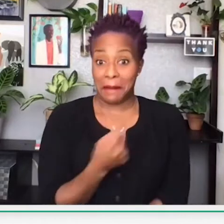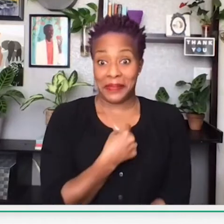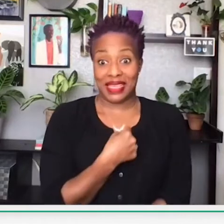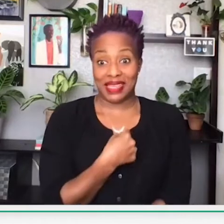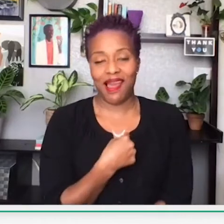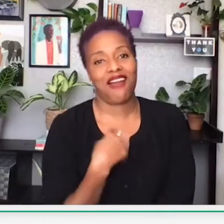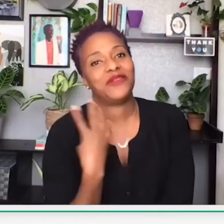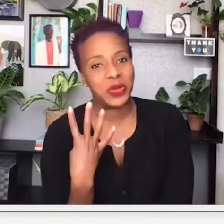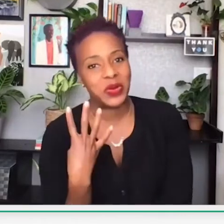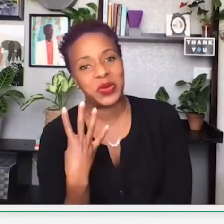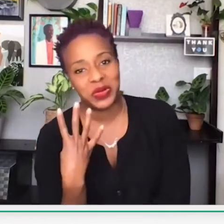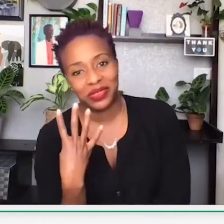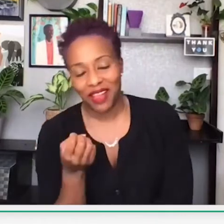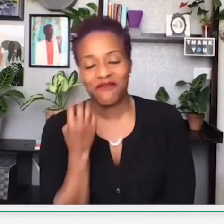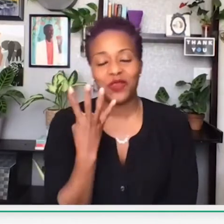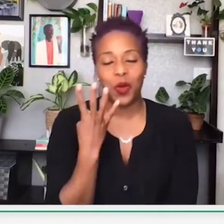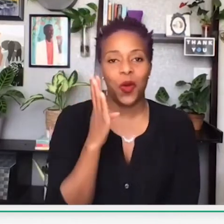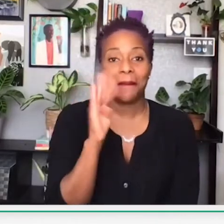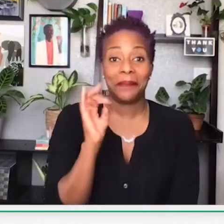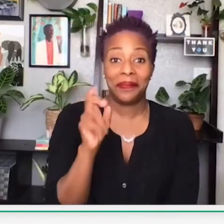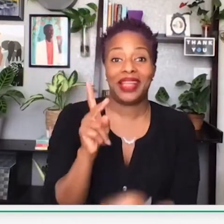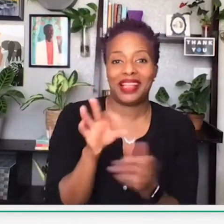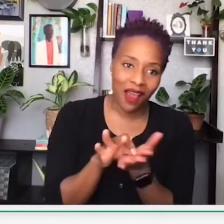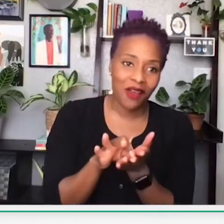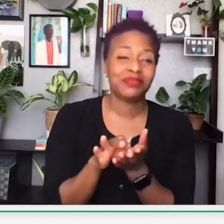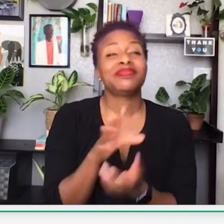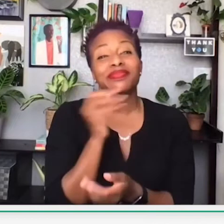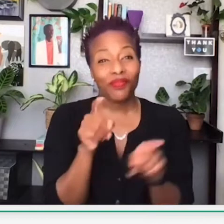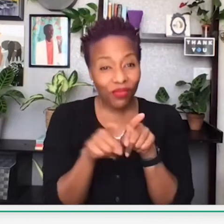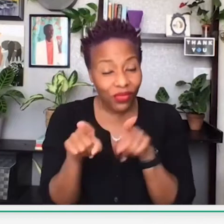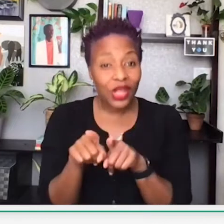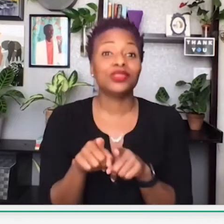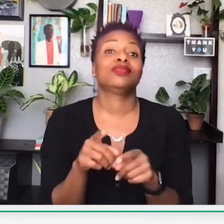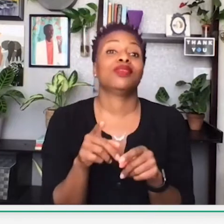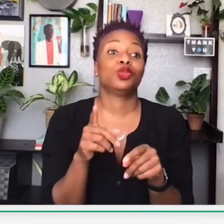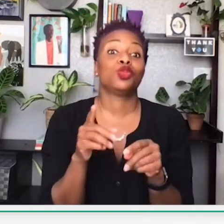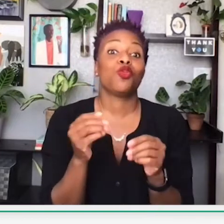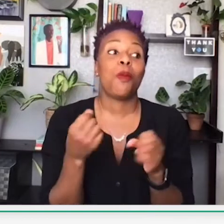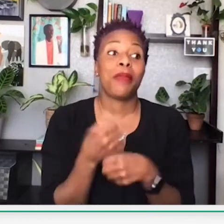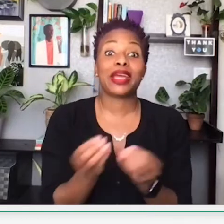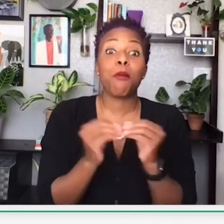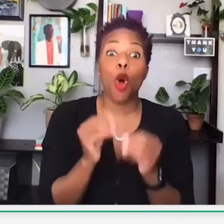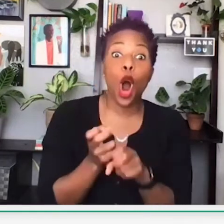All right, so I'm gonna go ahead and answer my own question. I personally have 4 bank accounts.